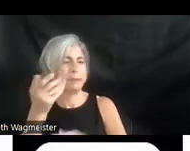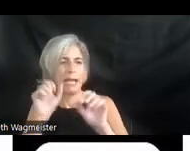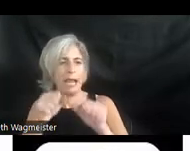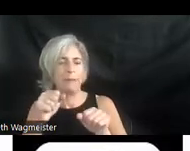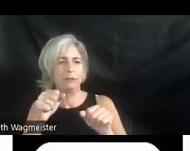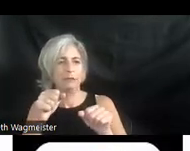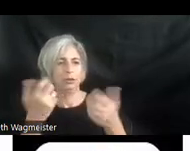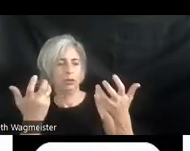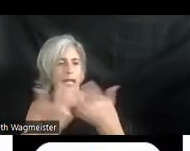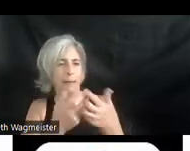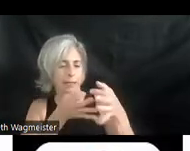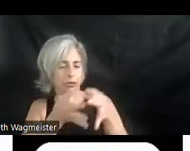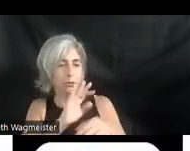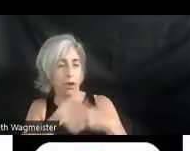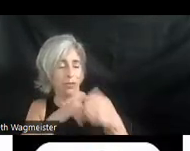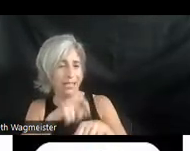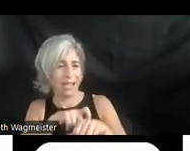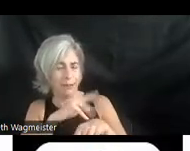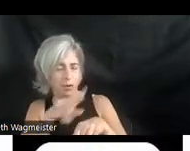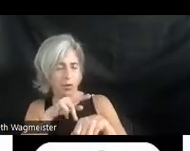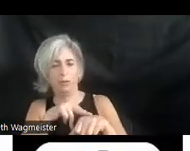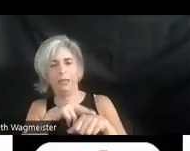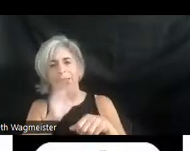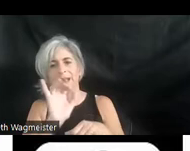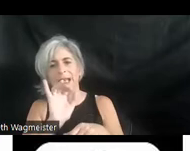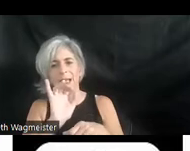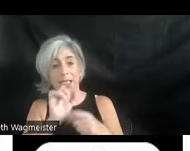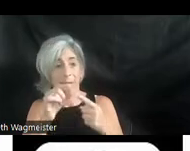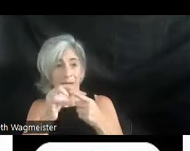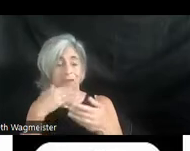the description all the time. Usually it's kind of like especially if it's bad description.